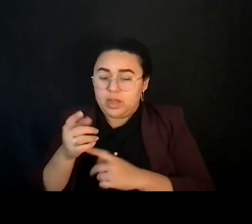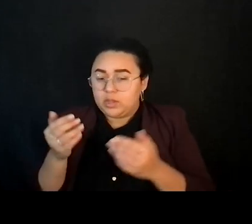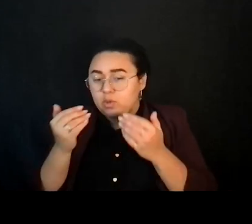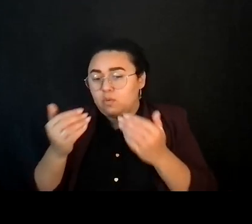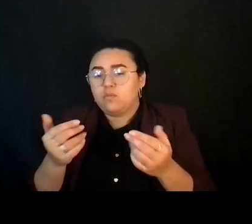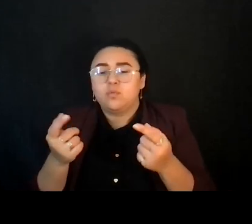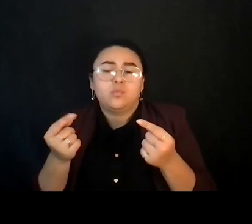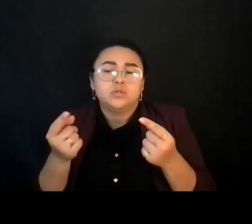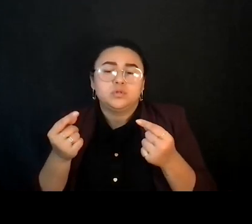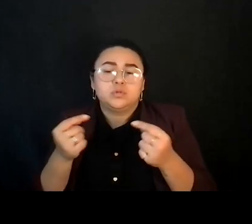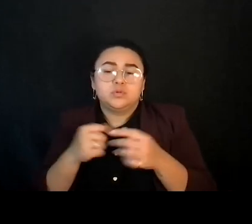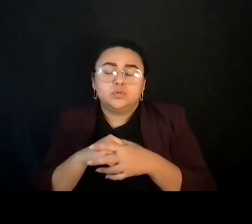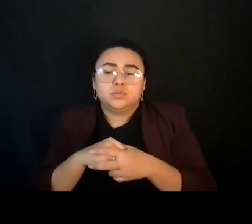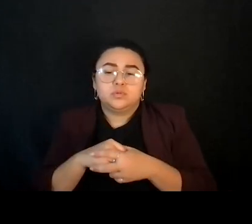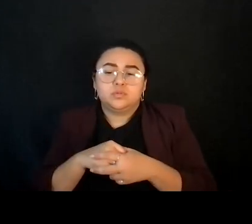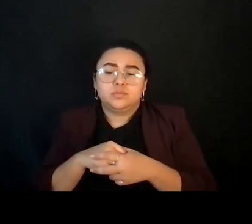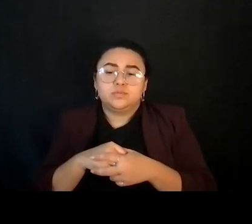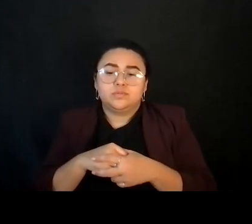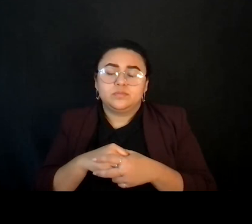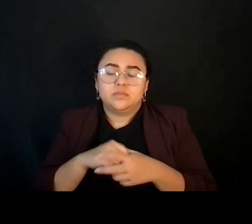What has this conversation inspired you to action for?